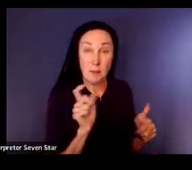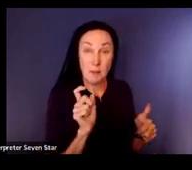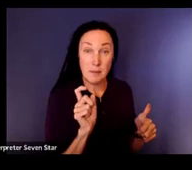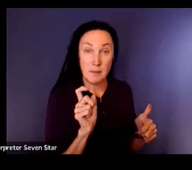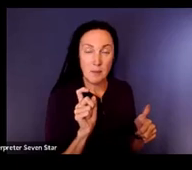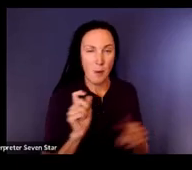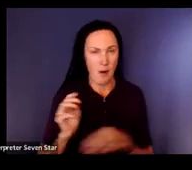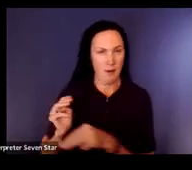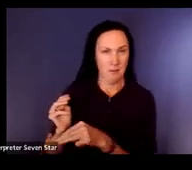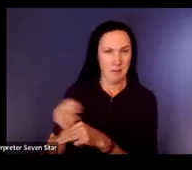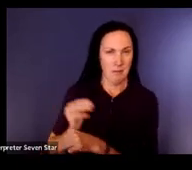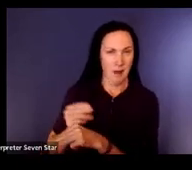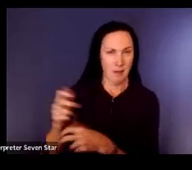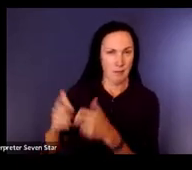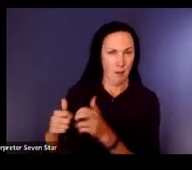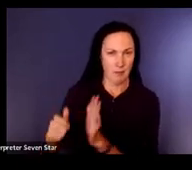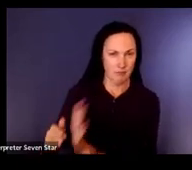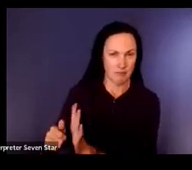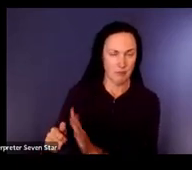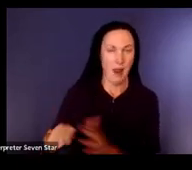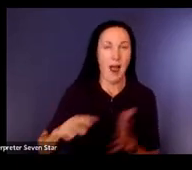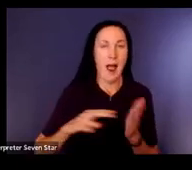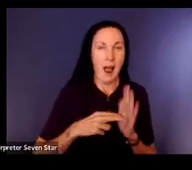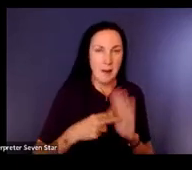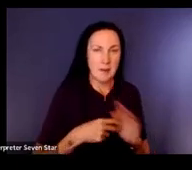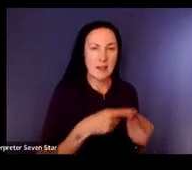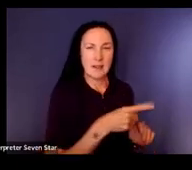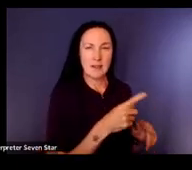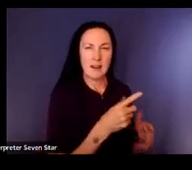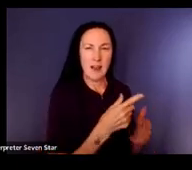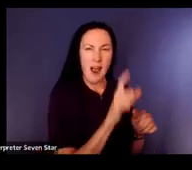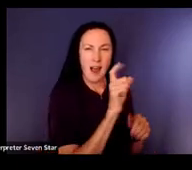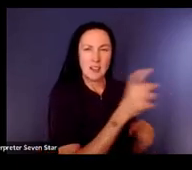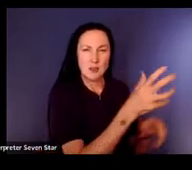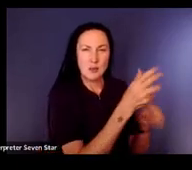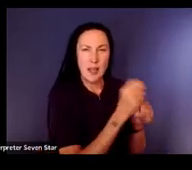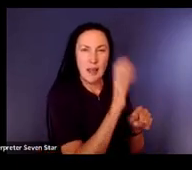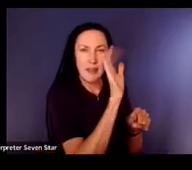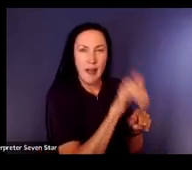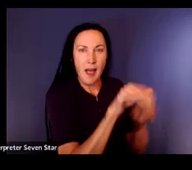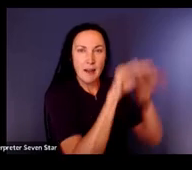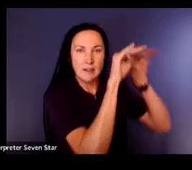I mean can they solve a problem of trying to get to something? Have they figured out how to use a